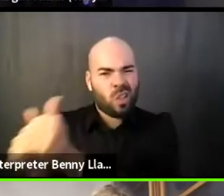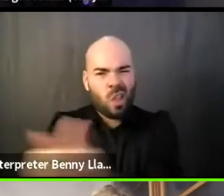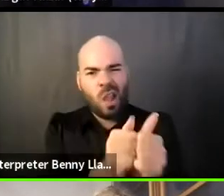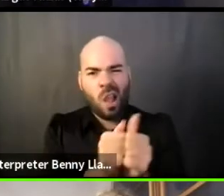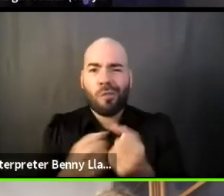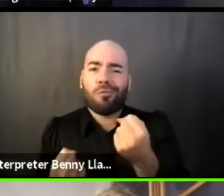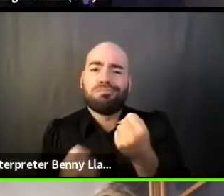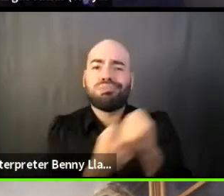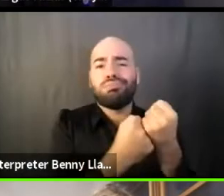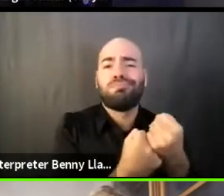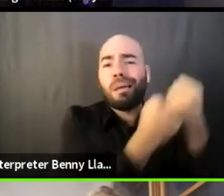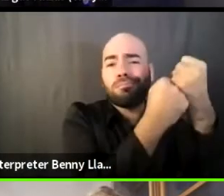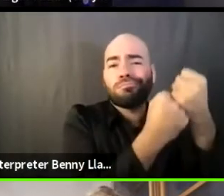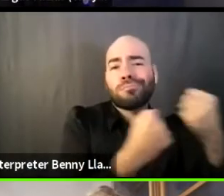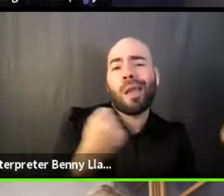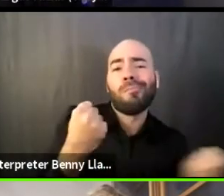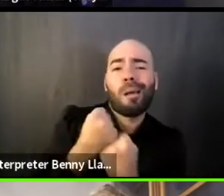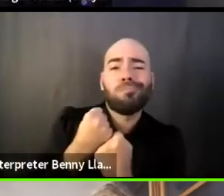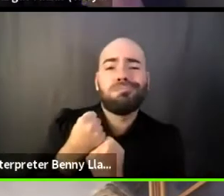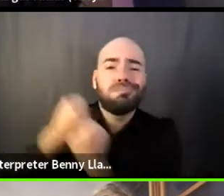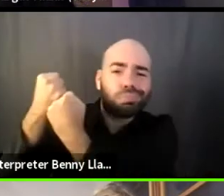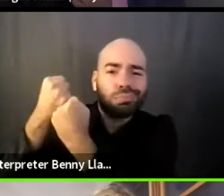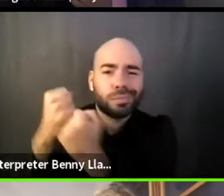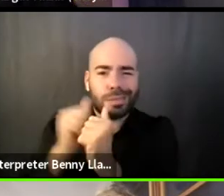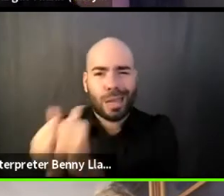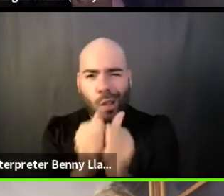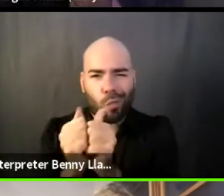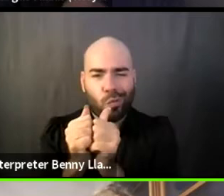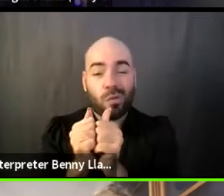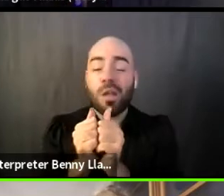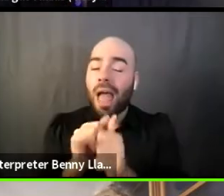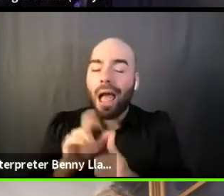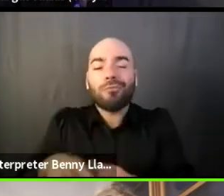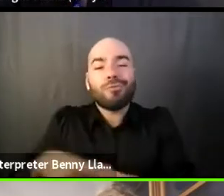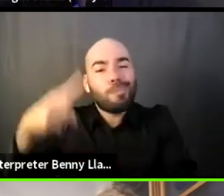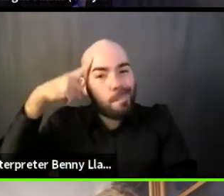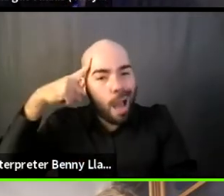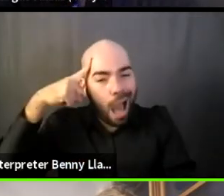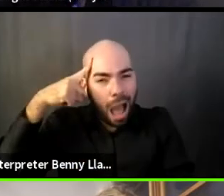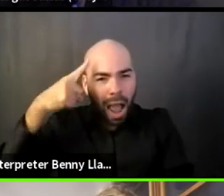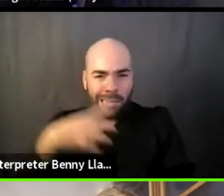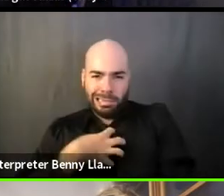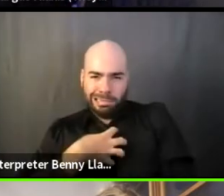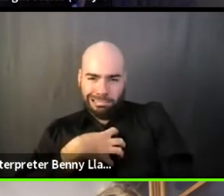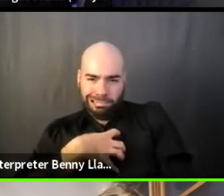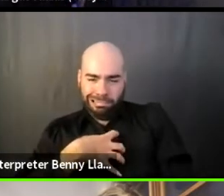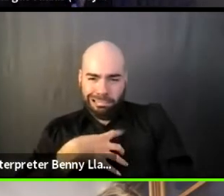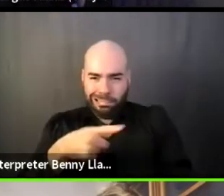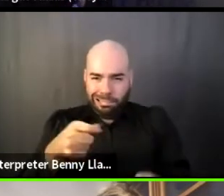in a helpful and supportive way is a shift in thinking that I think needs to happen across the industry.